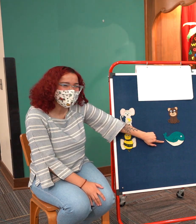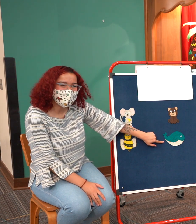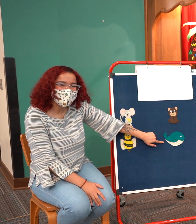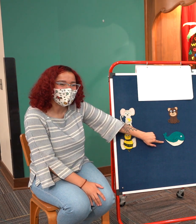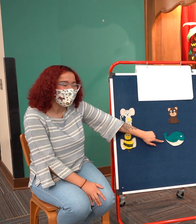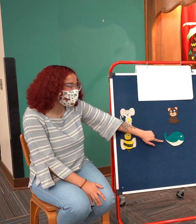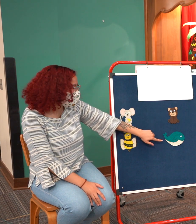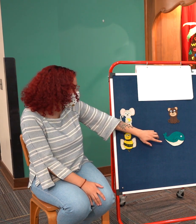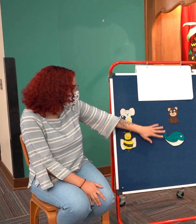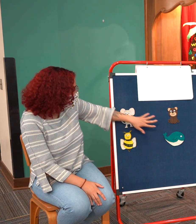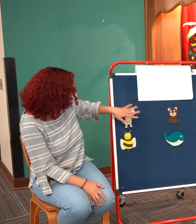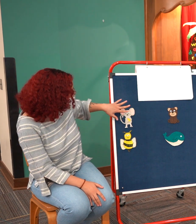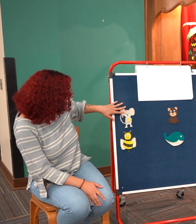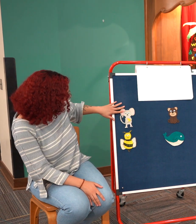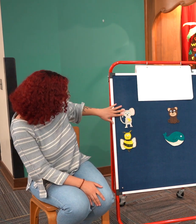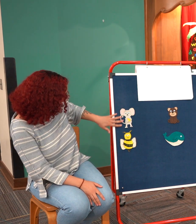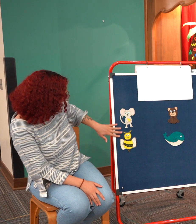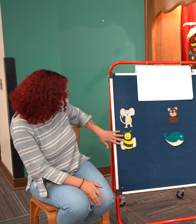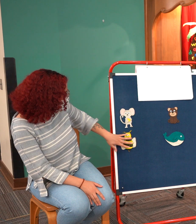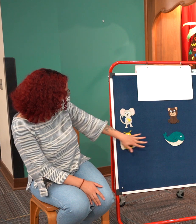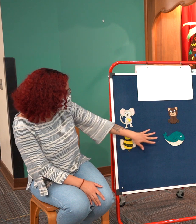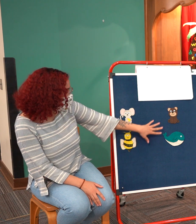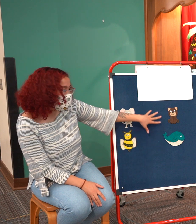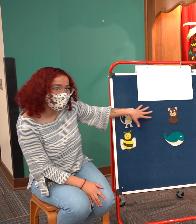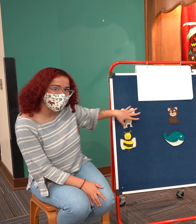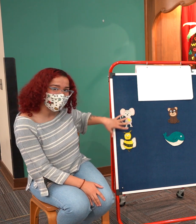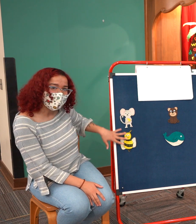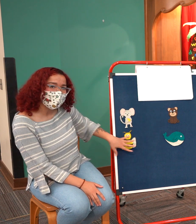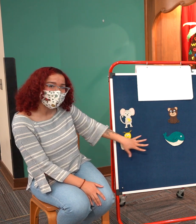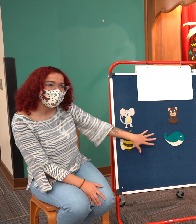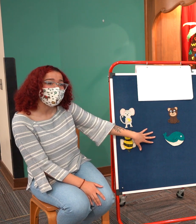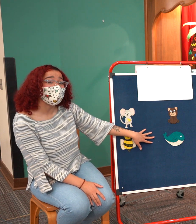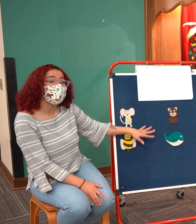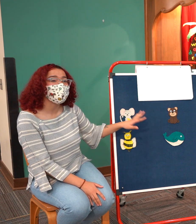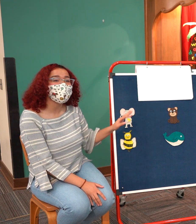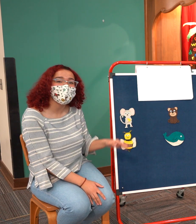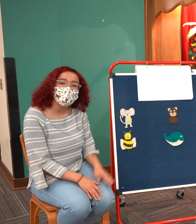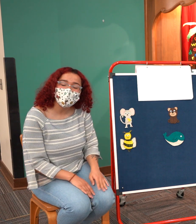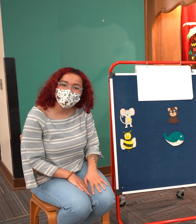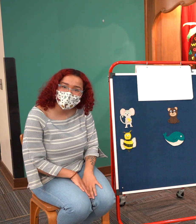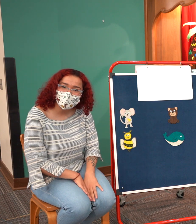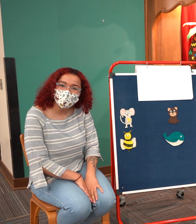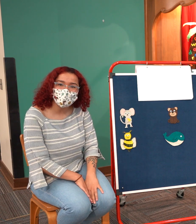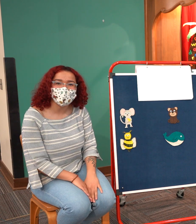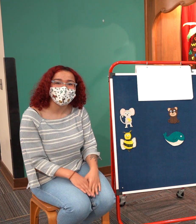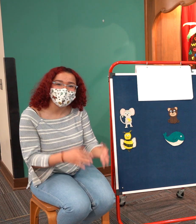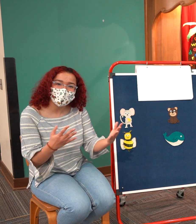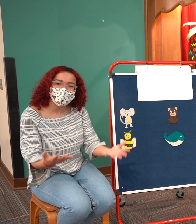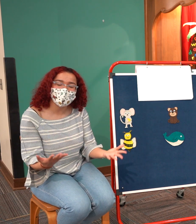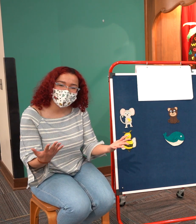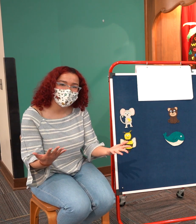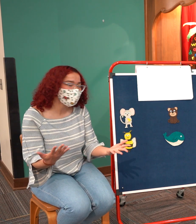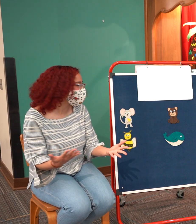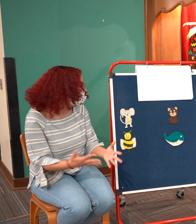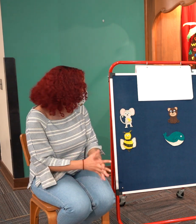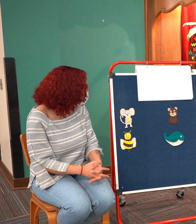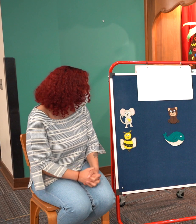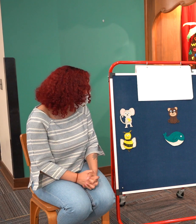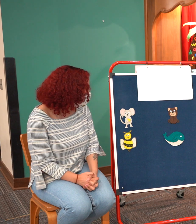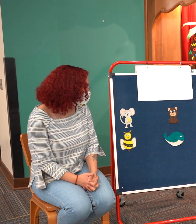know all right so we've got our our little animal friends here today and we are going